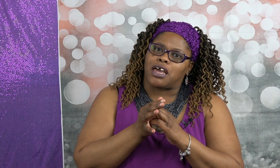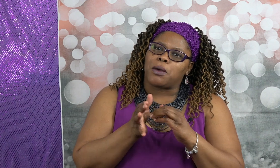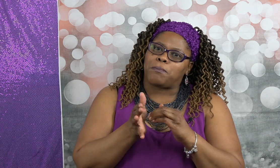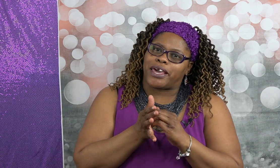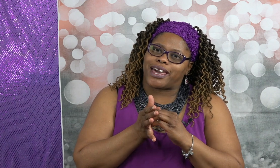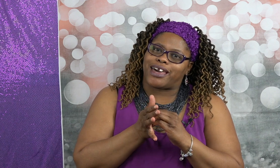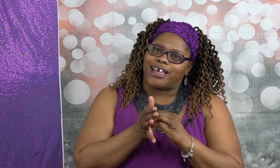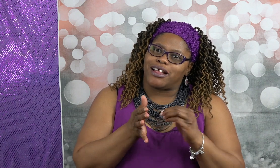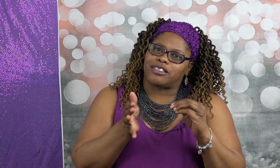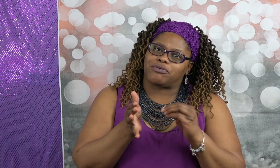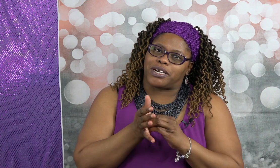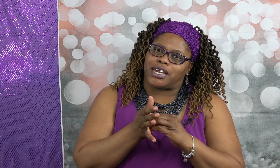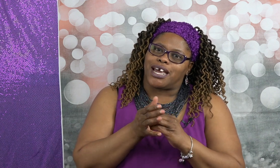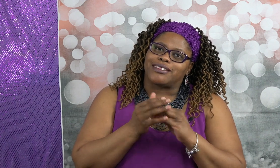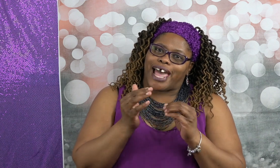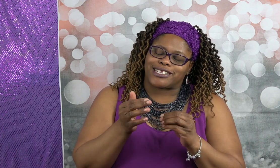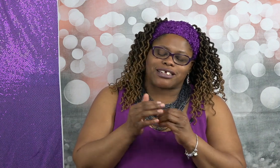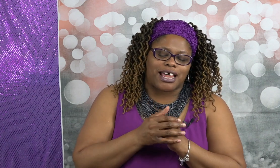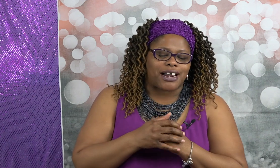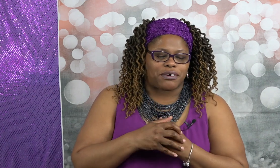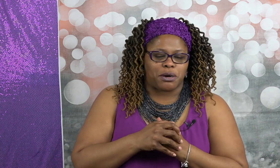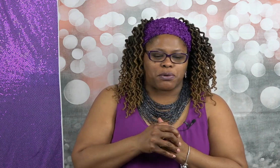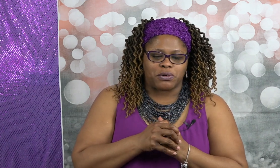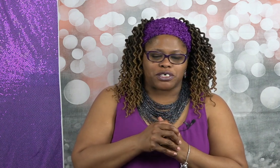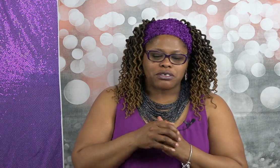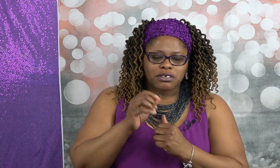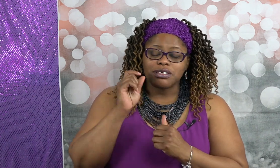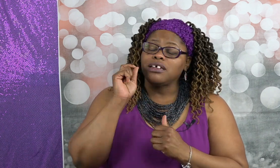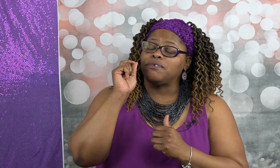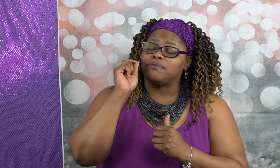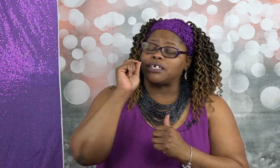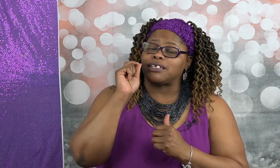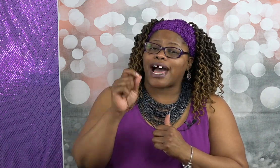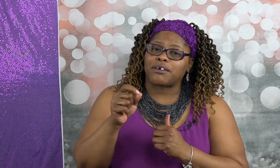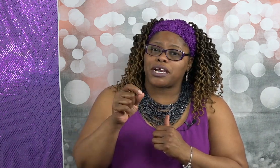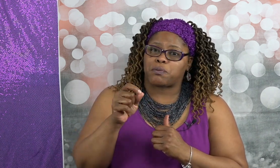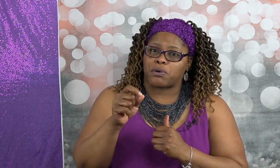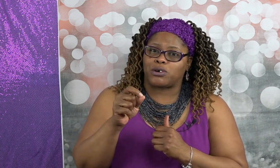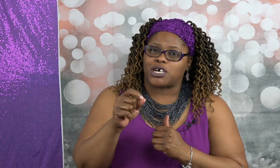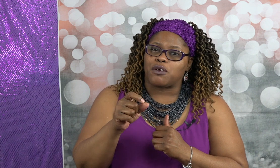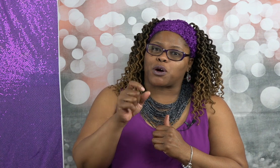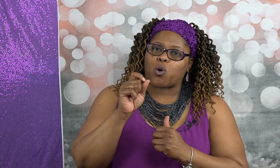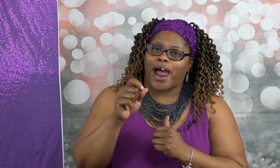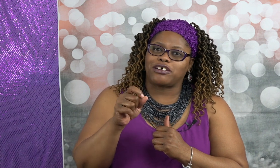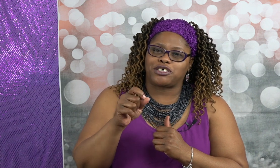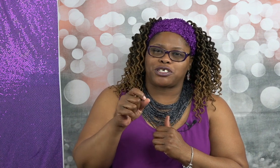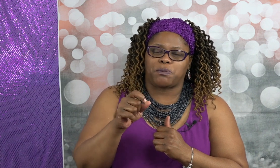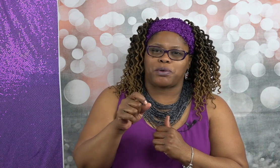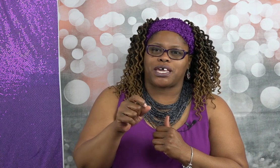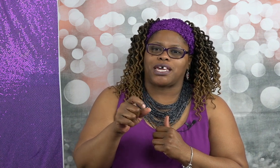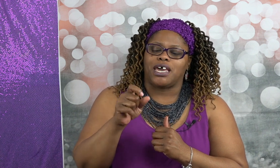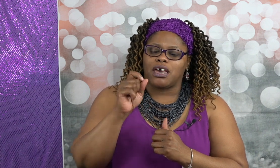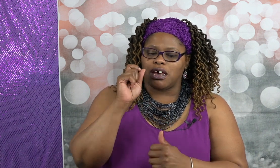pick three that's the lottery approach the lottery approach requires you to be